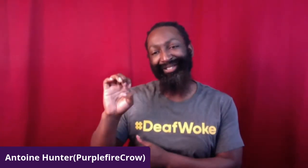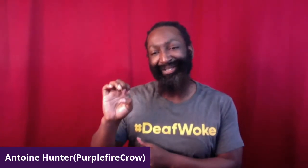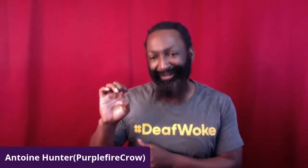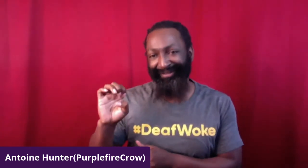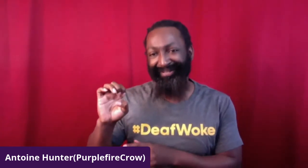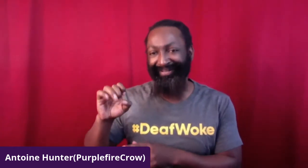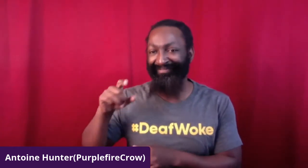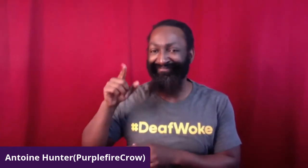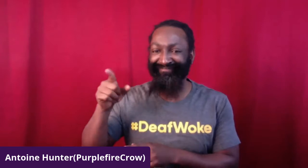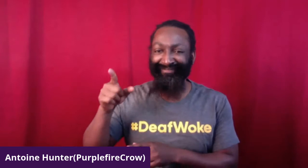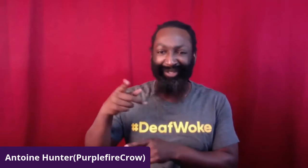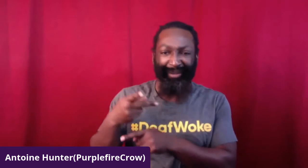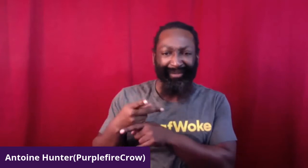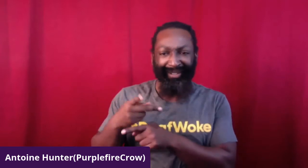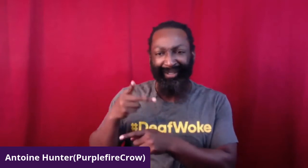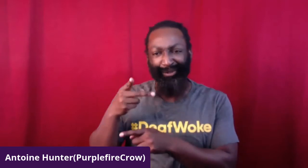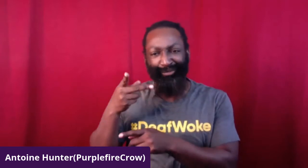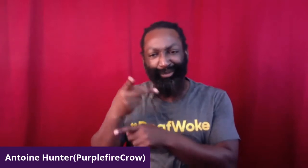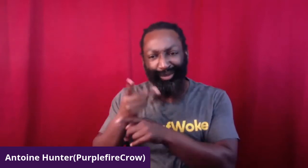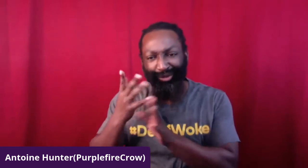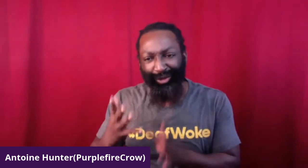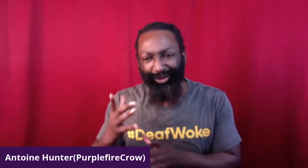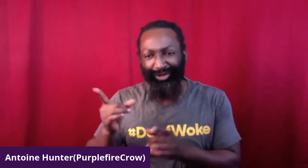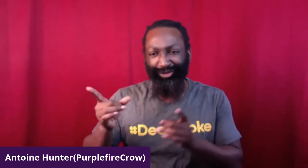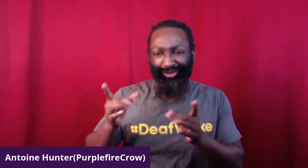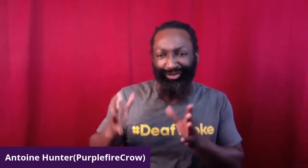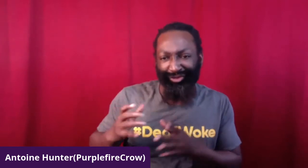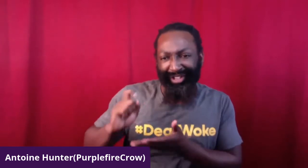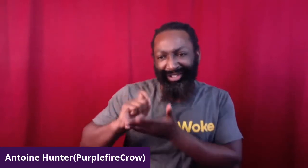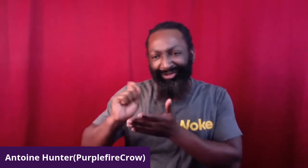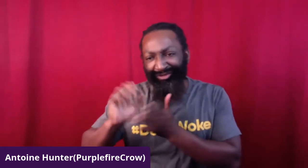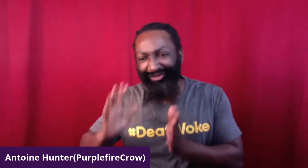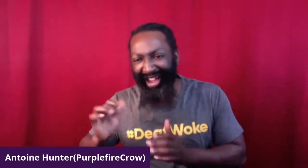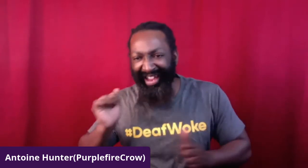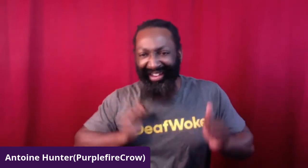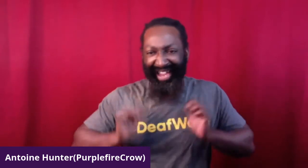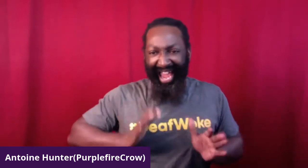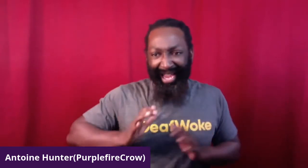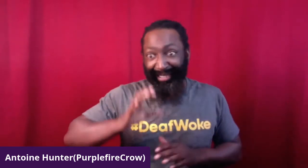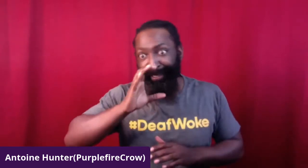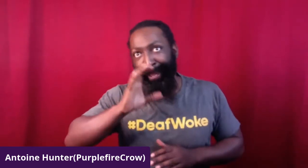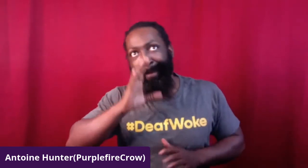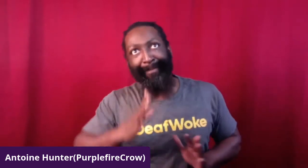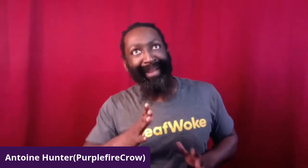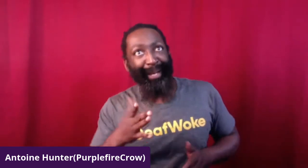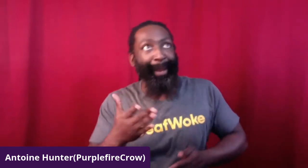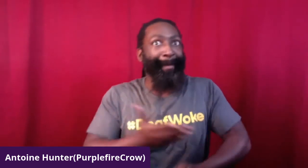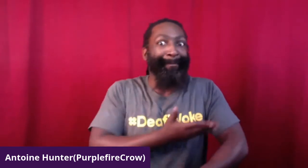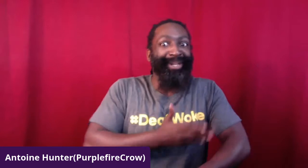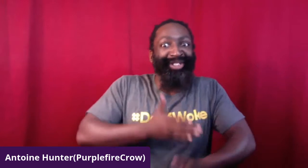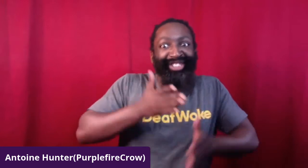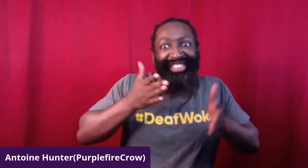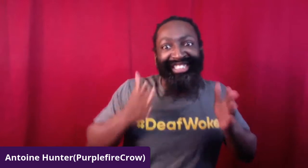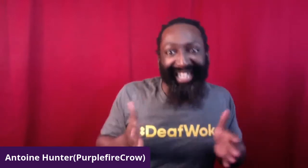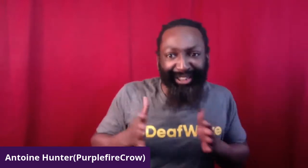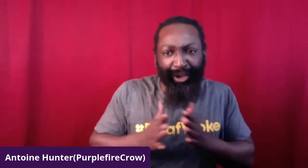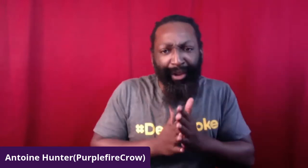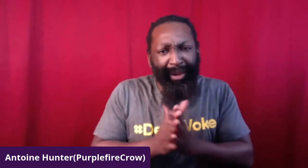Today we have a special guest, brief introduction on who he is. We have CJ Jones, a writer,